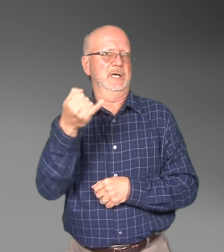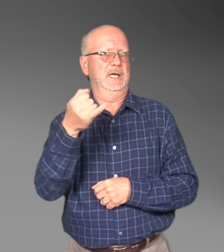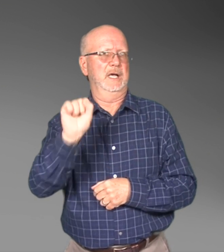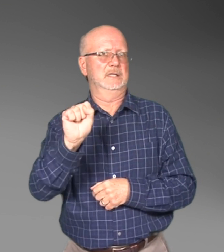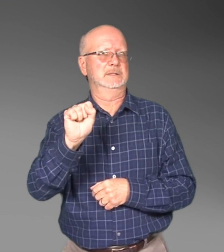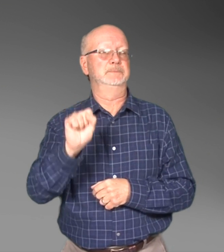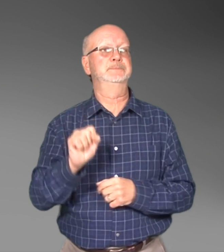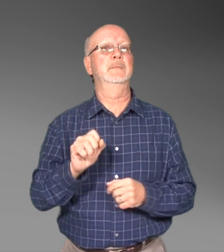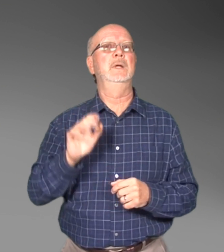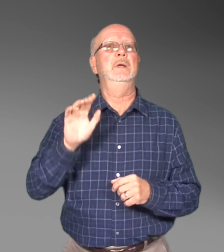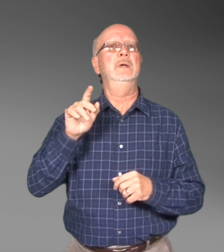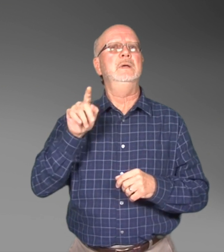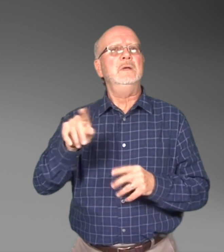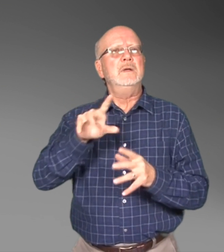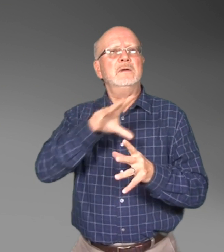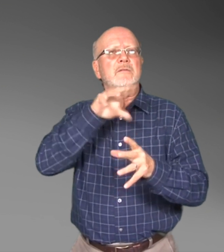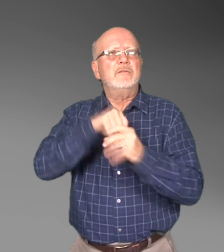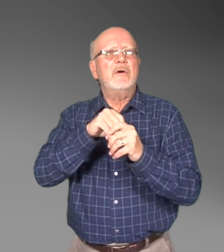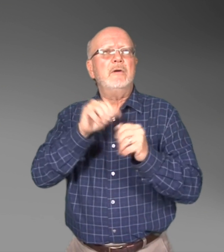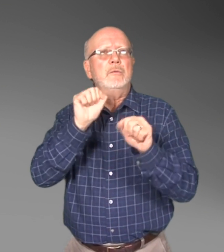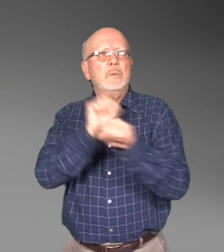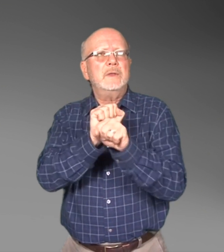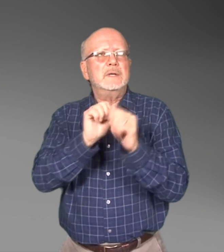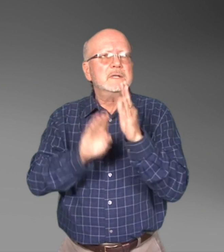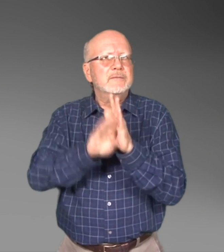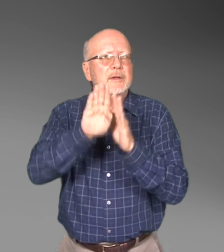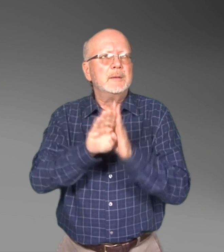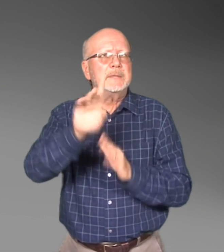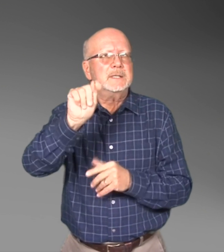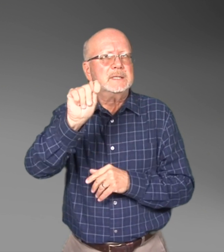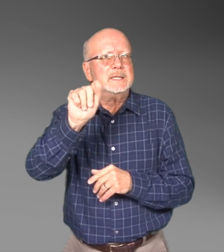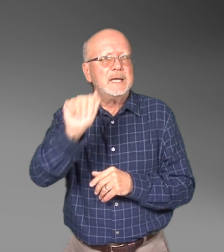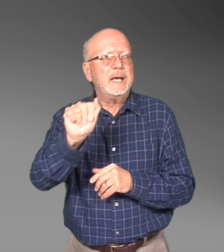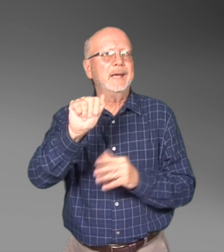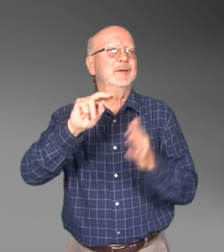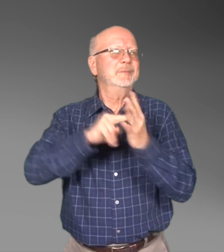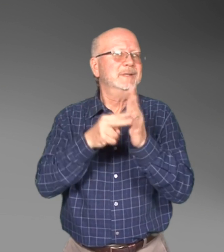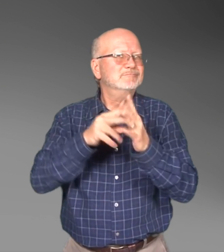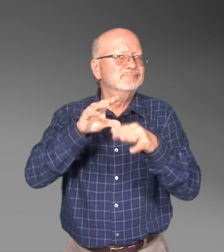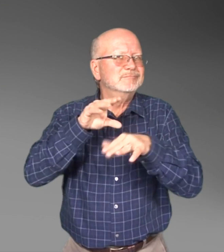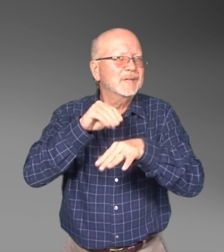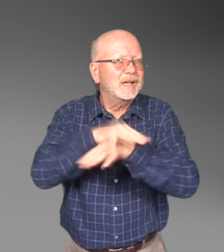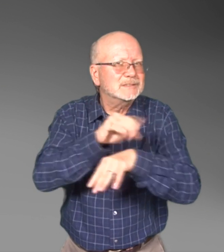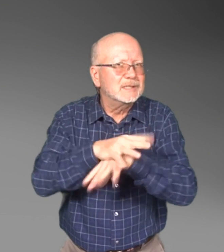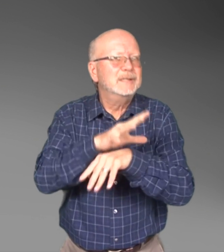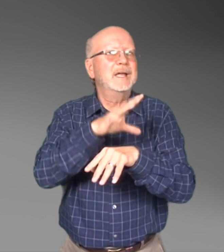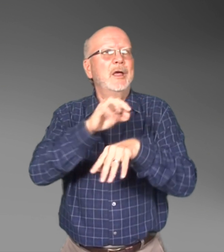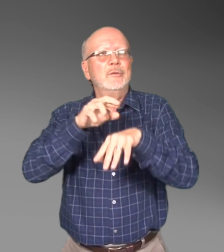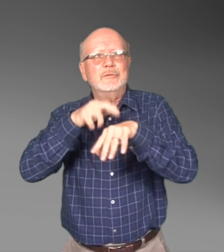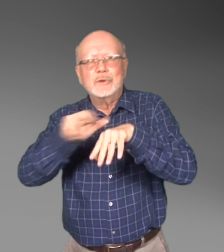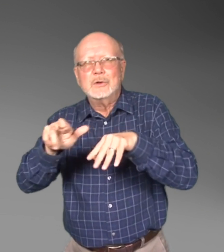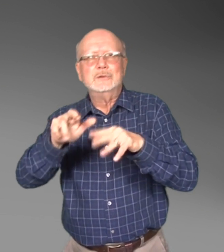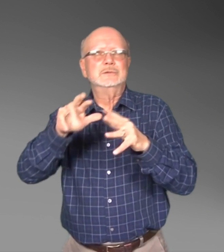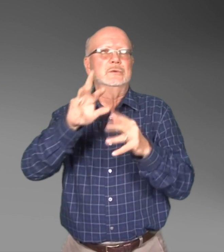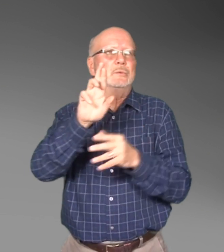assistance for consultation and referrals. This is to ensure that Deaf, Hard of Hearing,